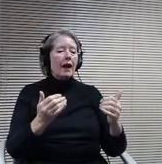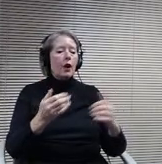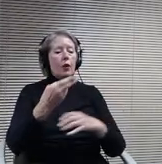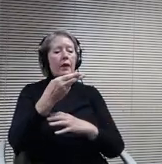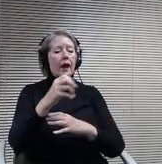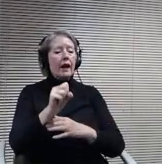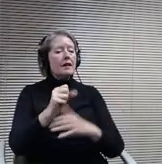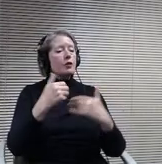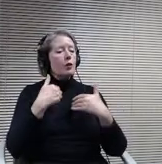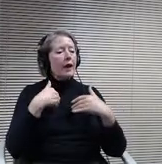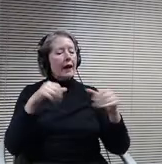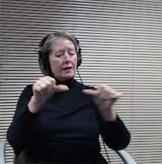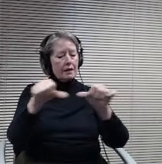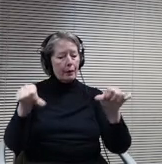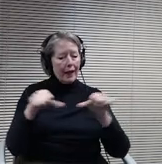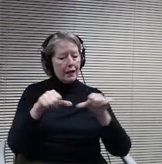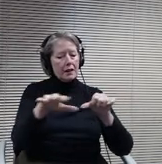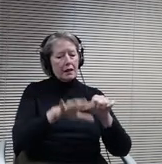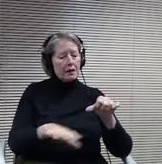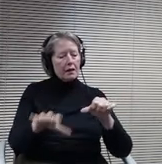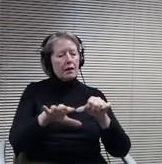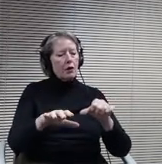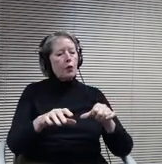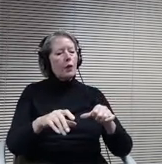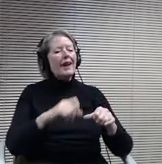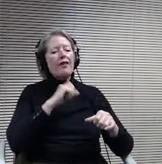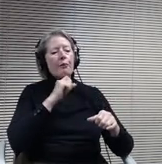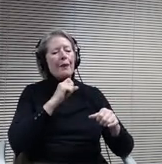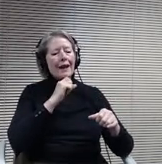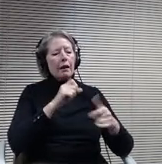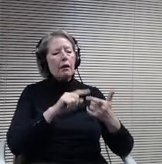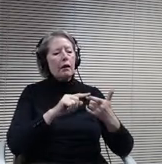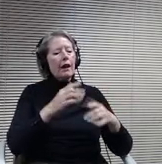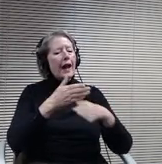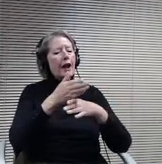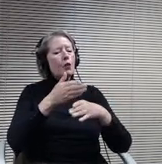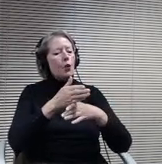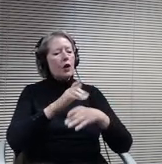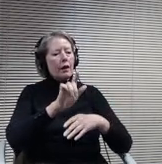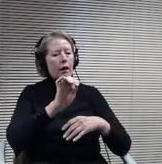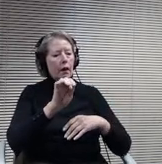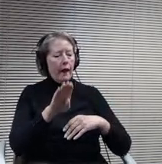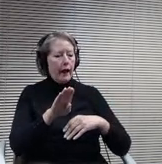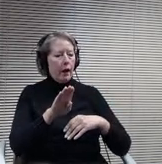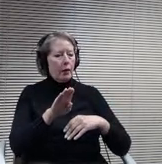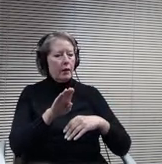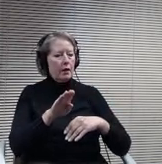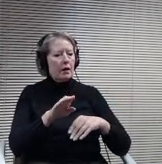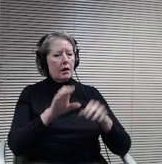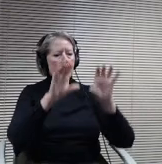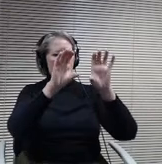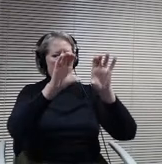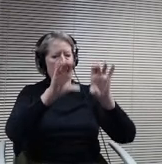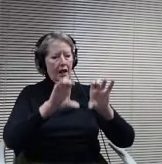Lab and you can see these are the courses that currently exist within those spaces. Metal sculpture is a new class that